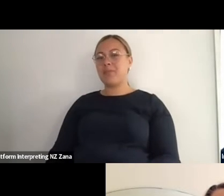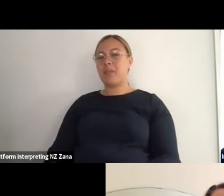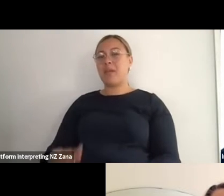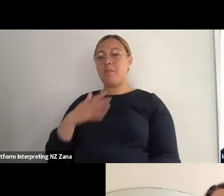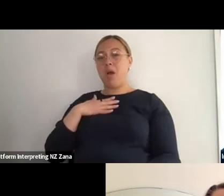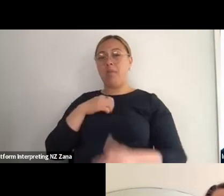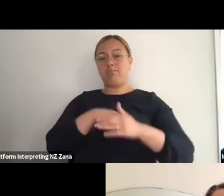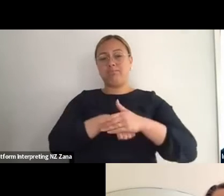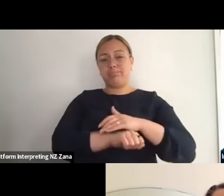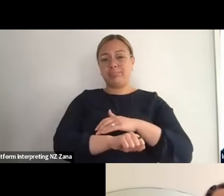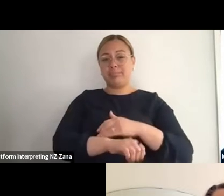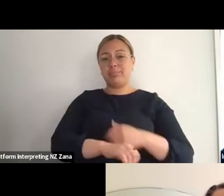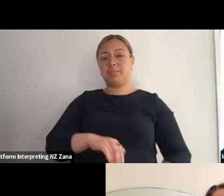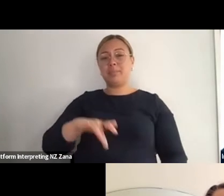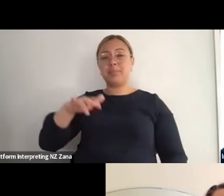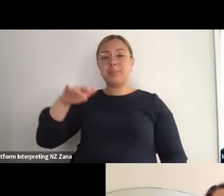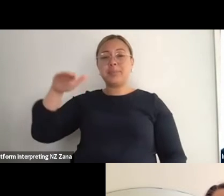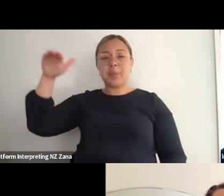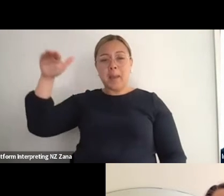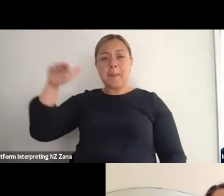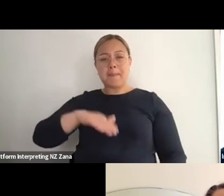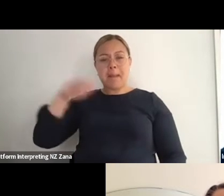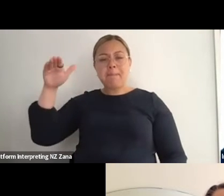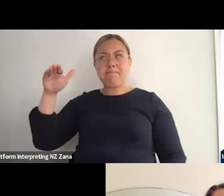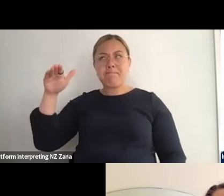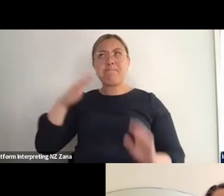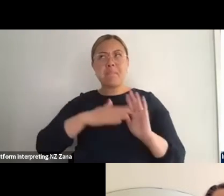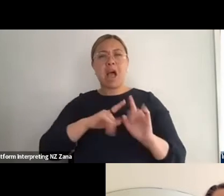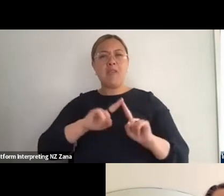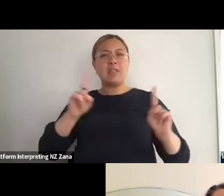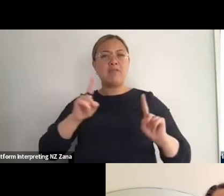sort of had mentorship roles, I think at different points and in different ways.